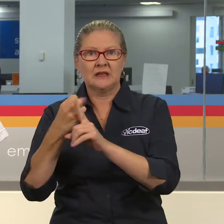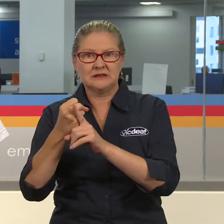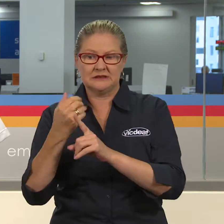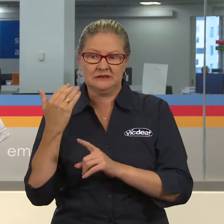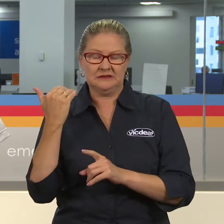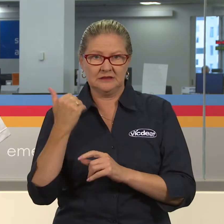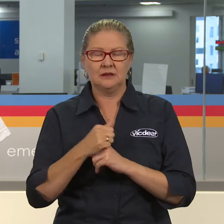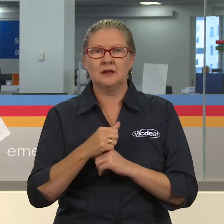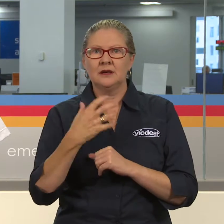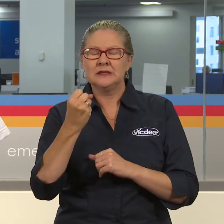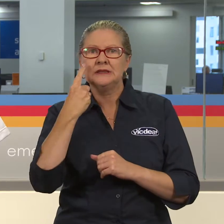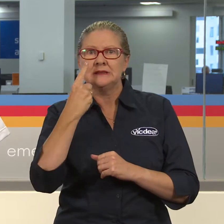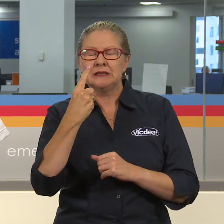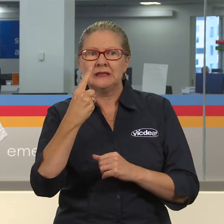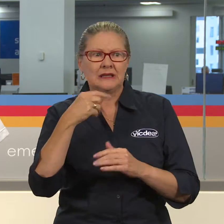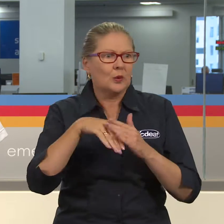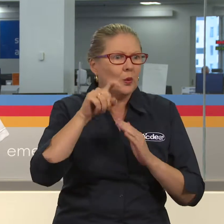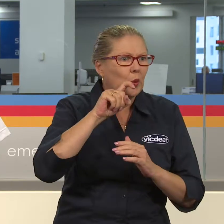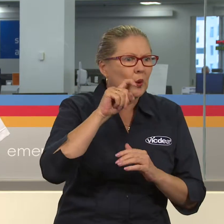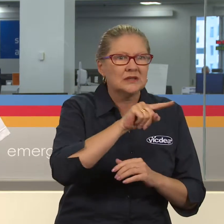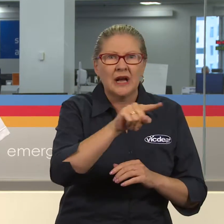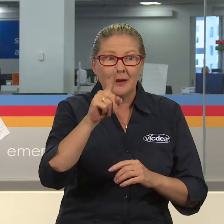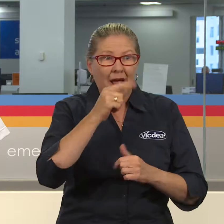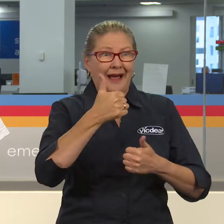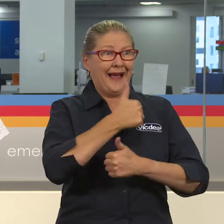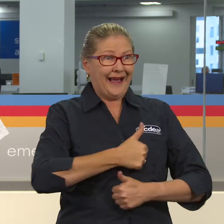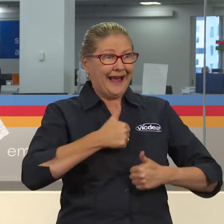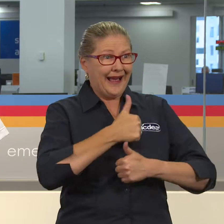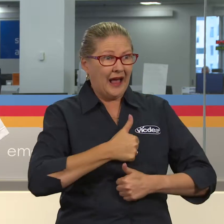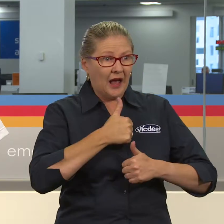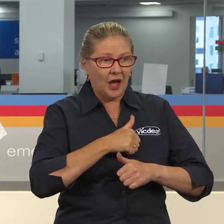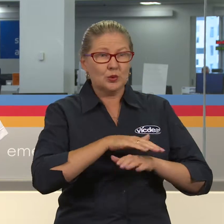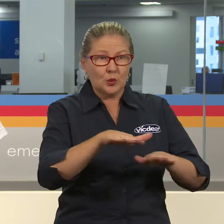Water safety where we’ve seen people swimming, enjoying the water, but getting caught, understanding